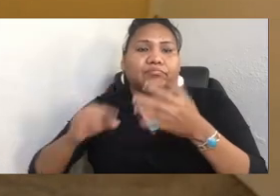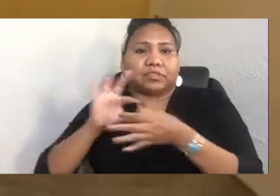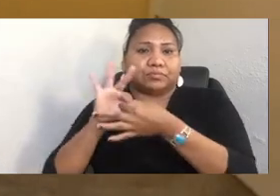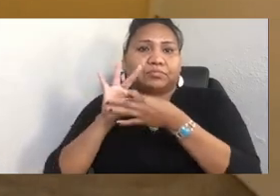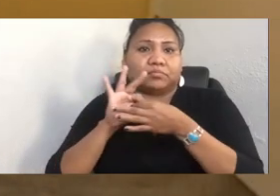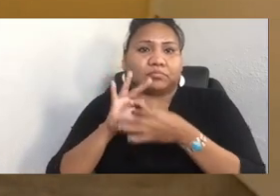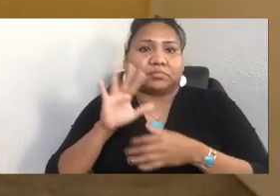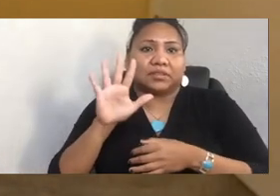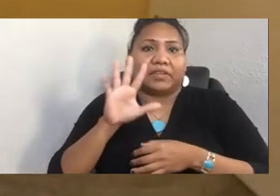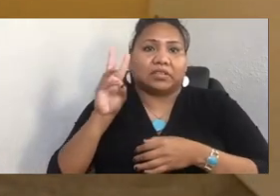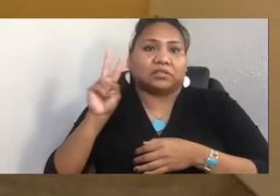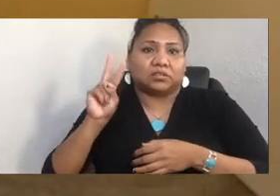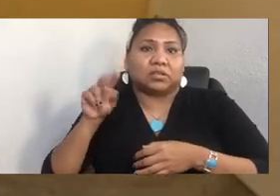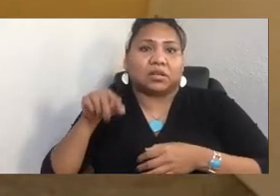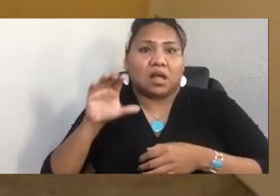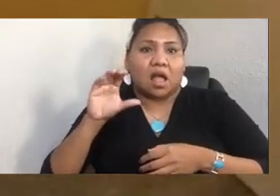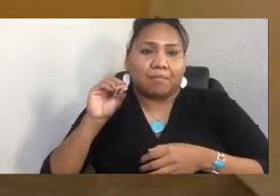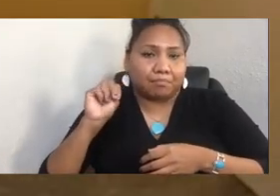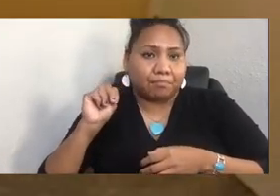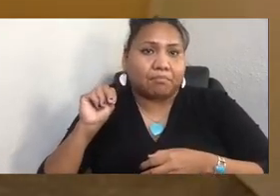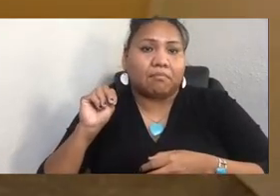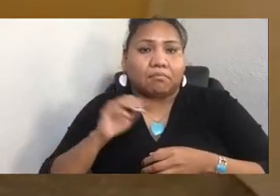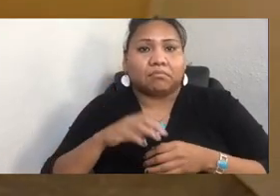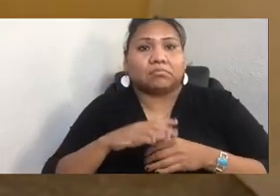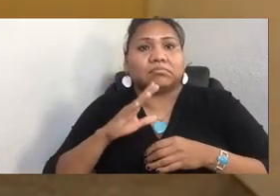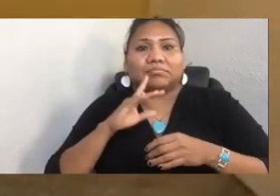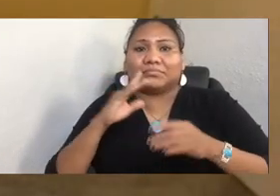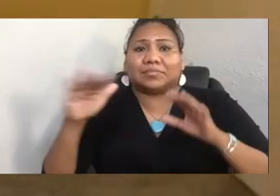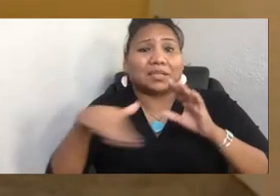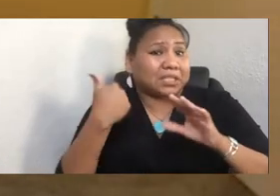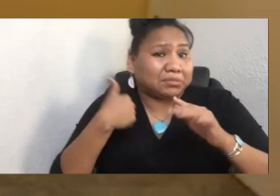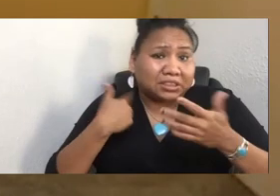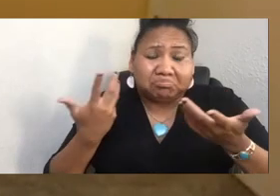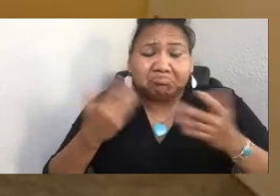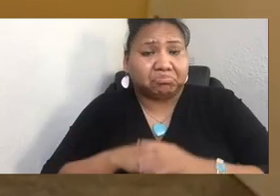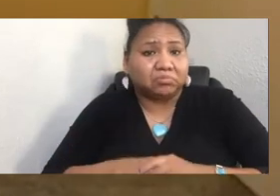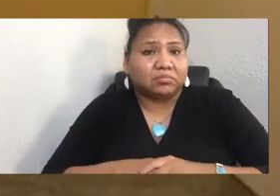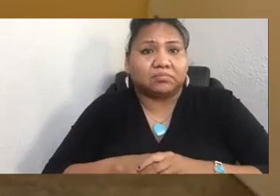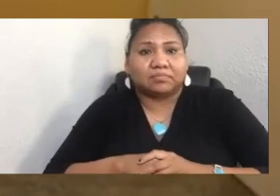Yeah. Or you can just email us. You can just email me.